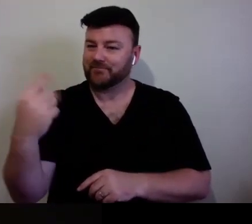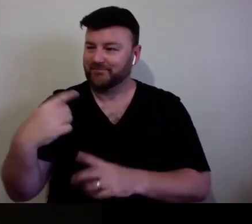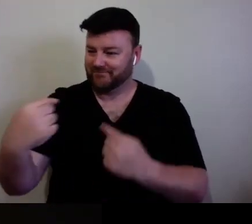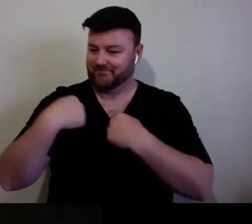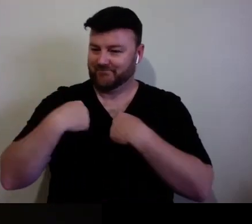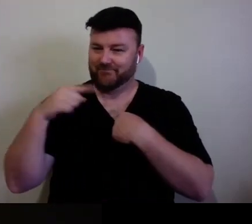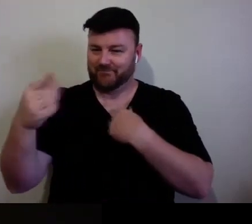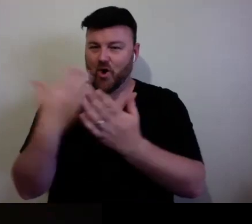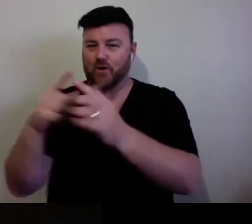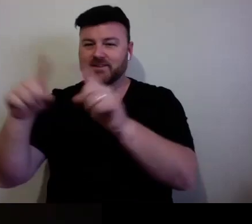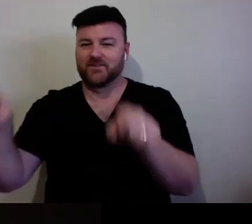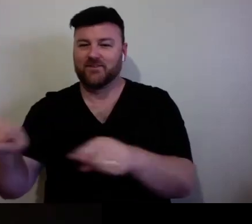But do you have any advice